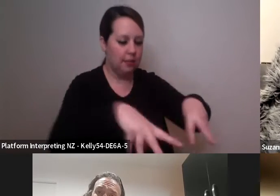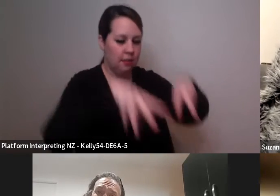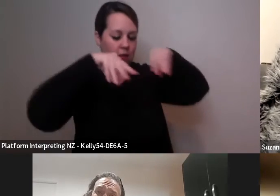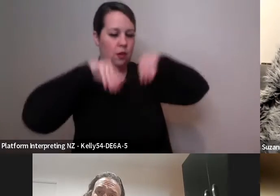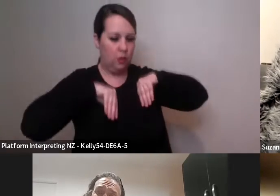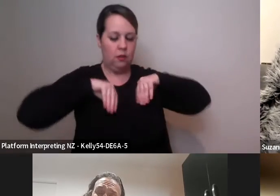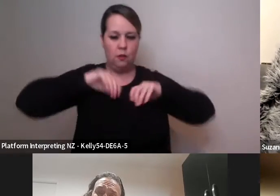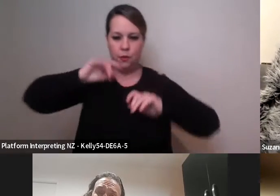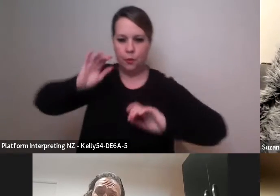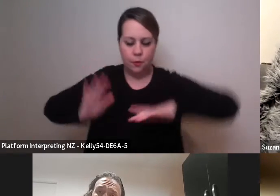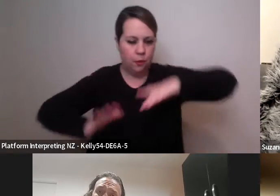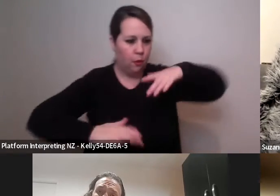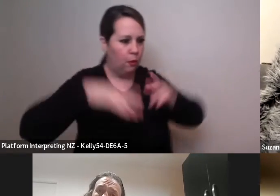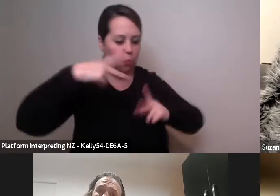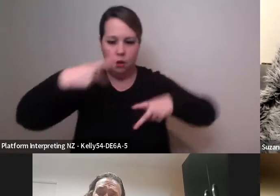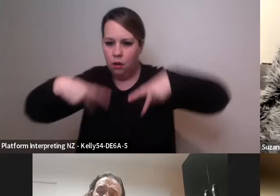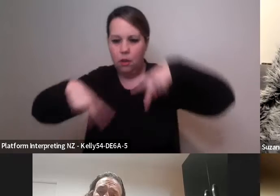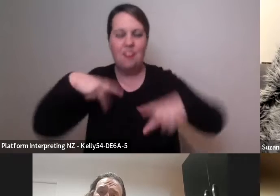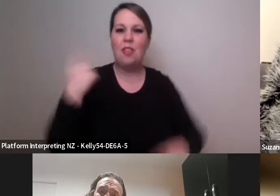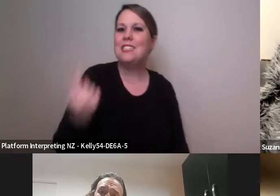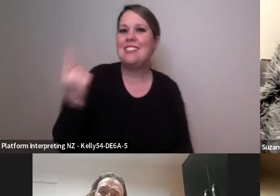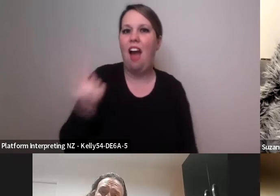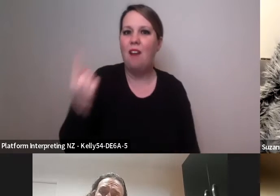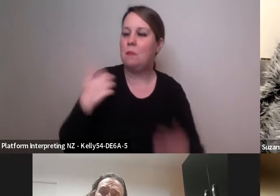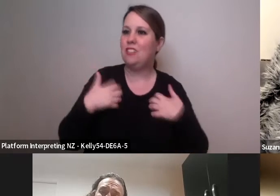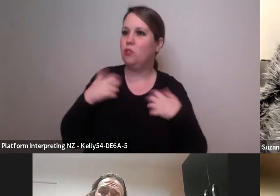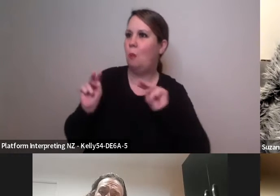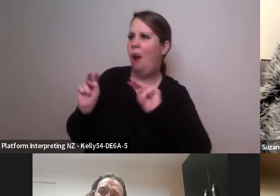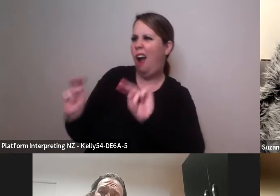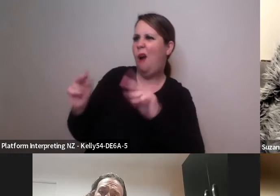come in with trying to challenge myself, and to challenge the artists I'm working with but then